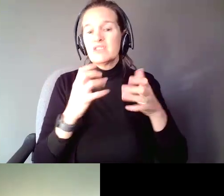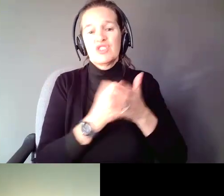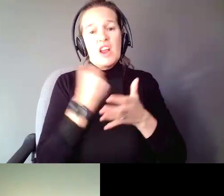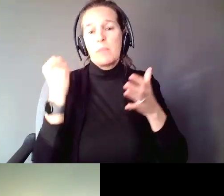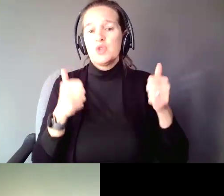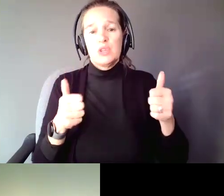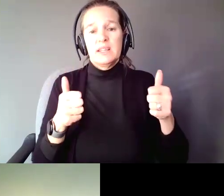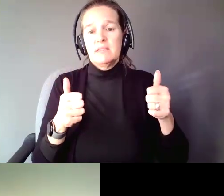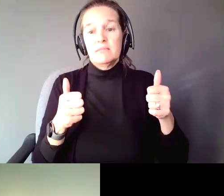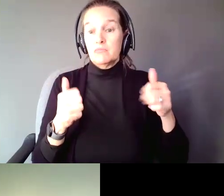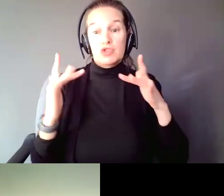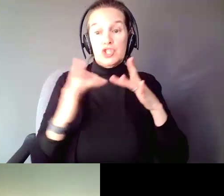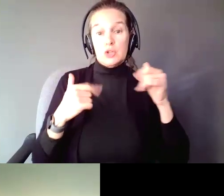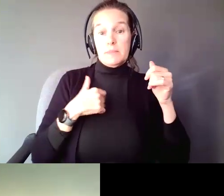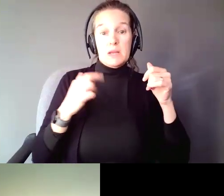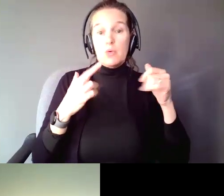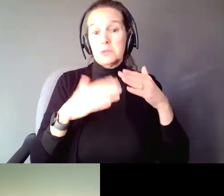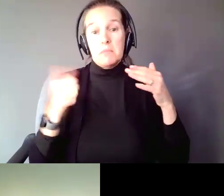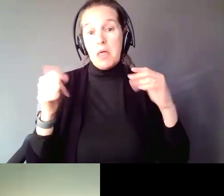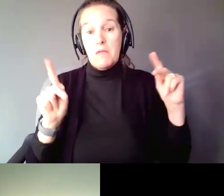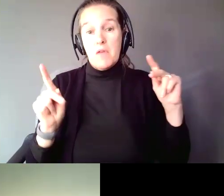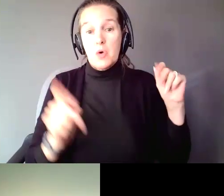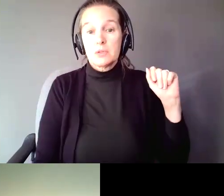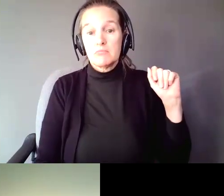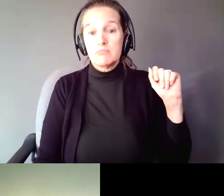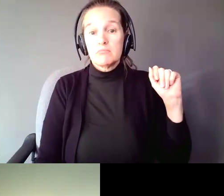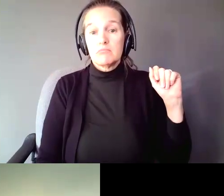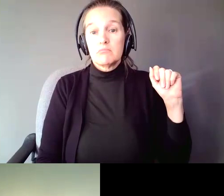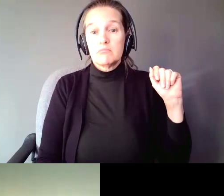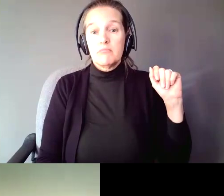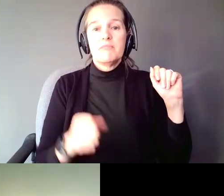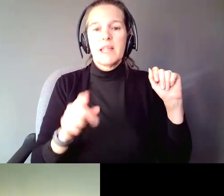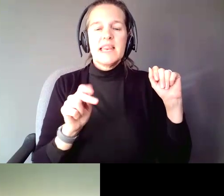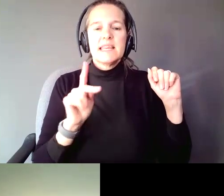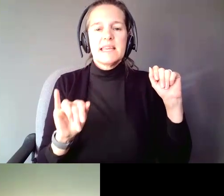reach out to me or some of the other folks. >> NIKKI POWIS: Just in case we missed it,